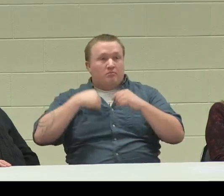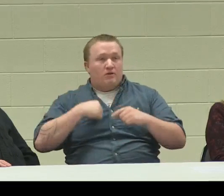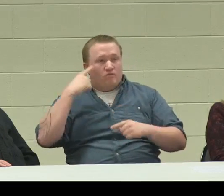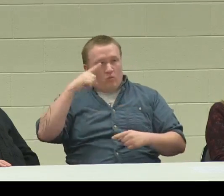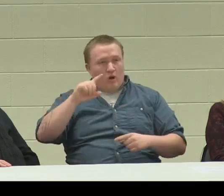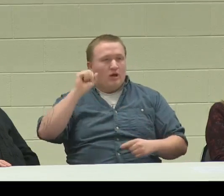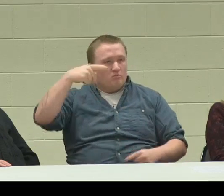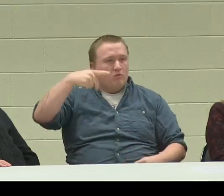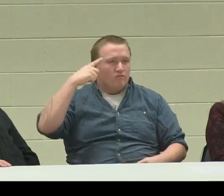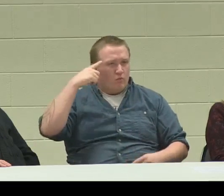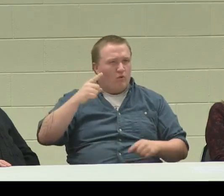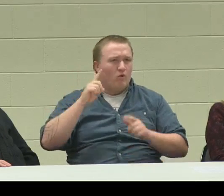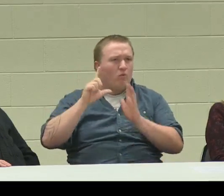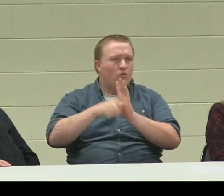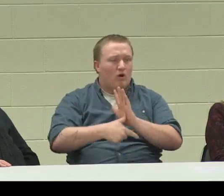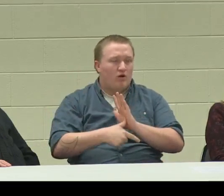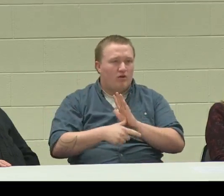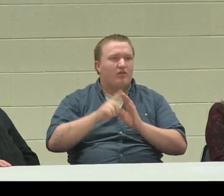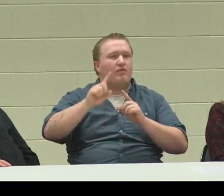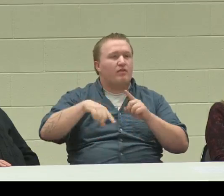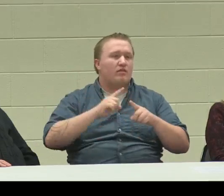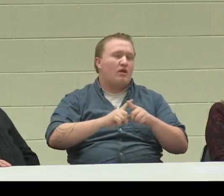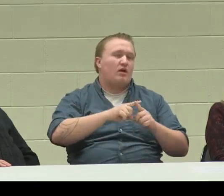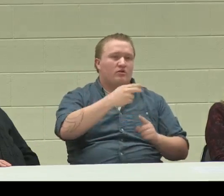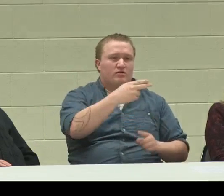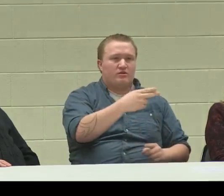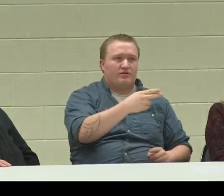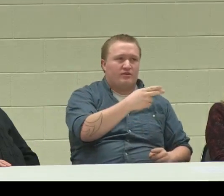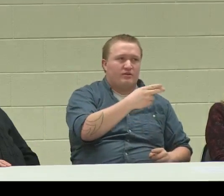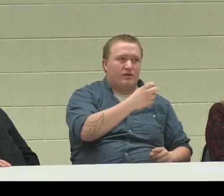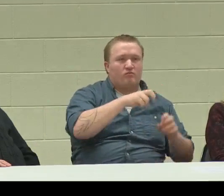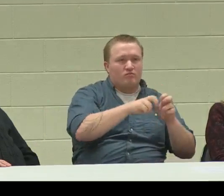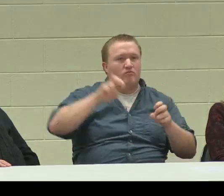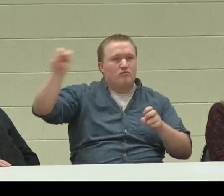He taught me at Aspen Point for quite a while,